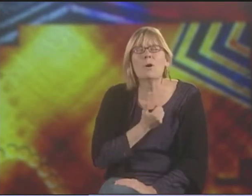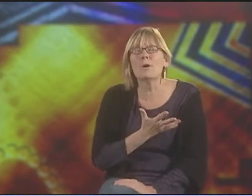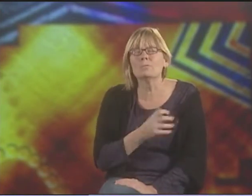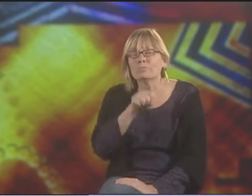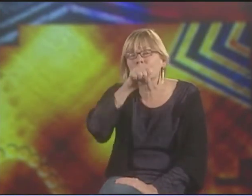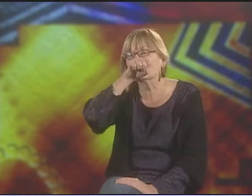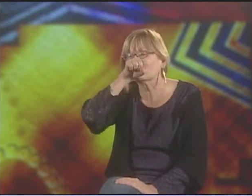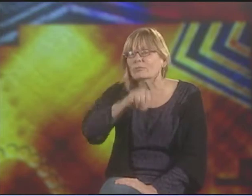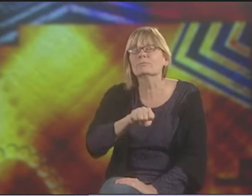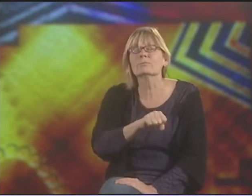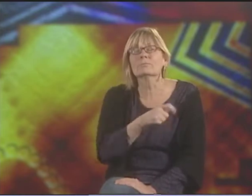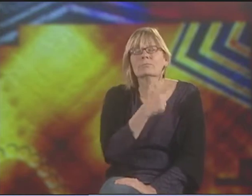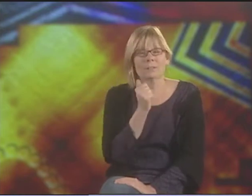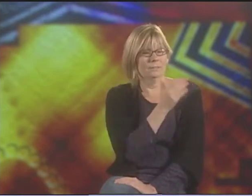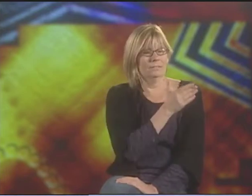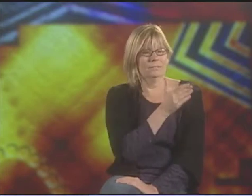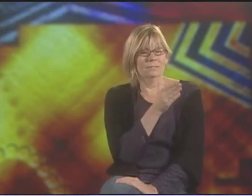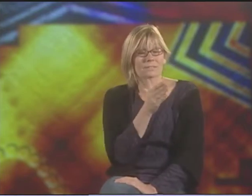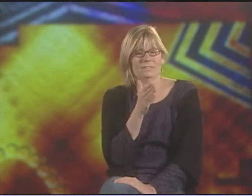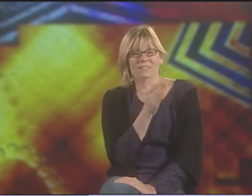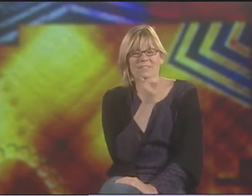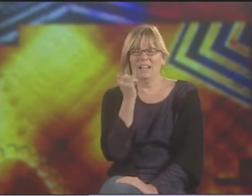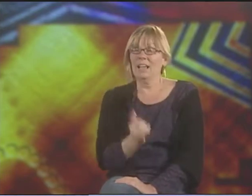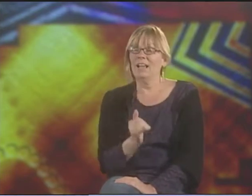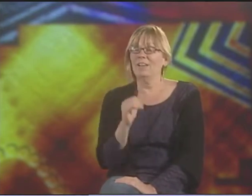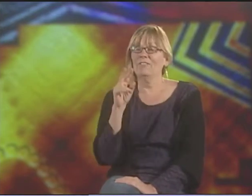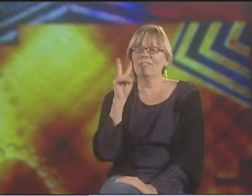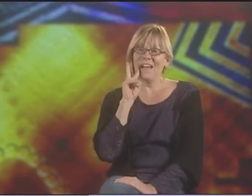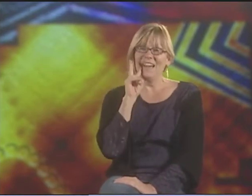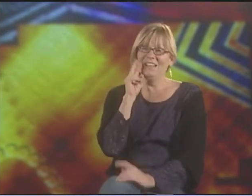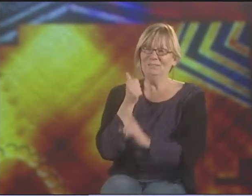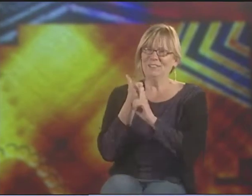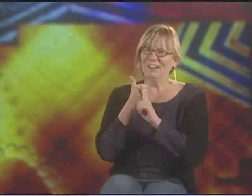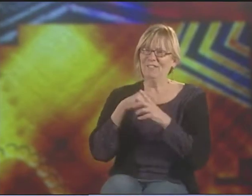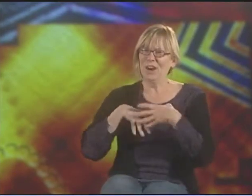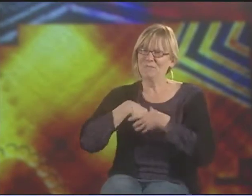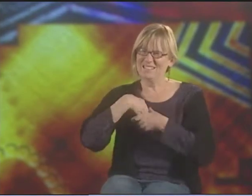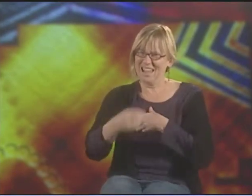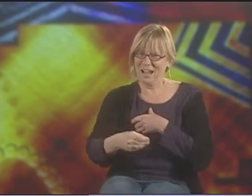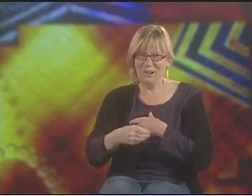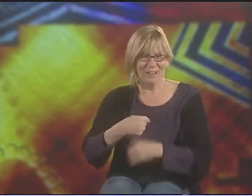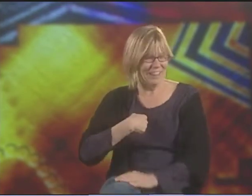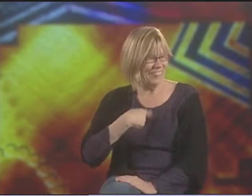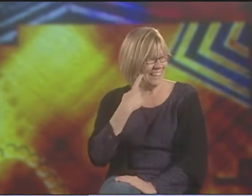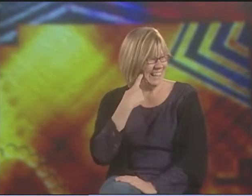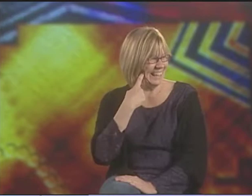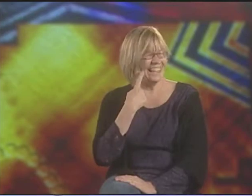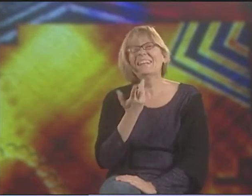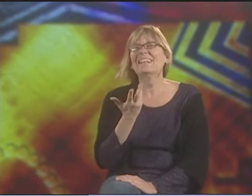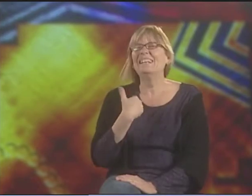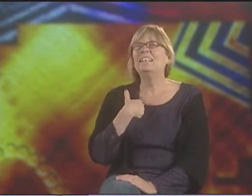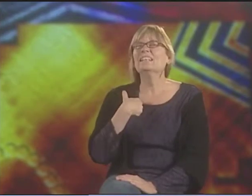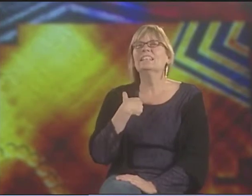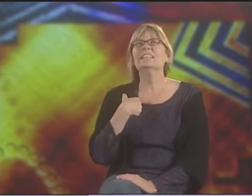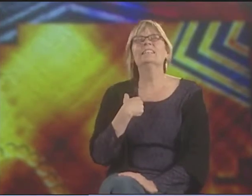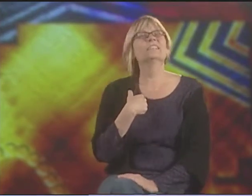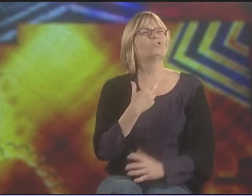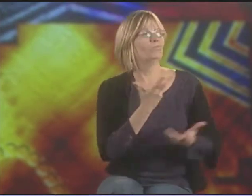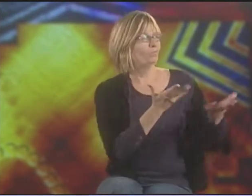AND I REALLY LOVE THAT POEM BECAUSE RIGHT NEAR THE END, I THINK PART OF VALLI KIND OF COMES OUT IN A WAY.